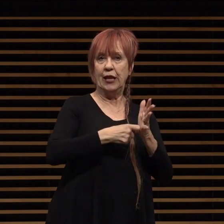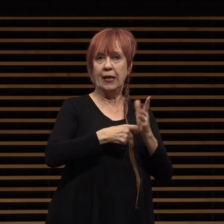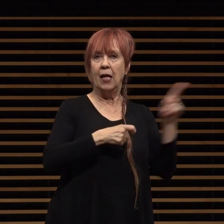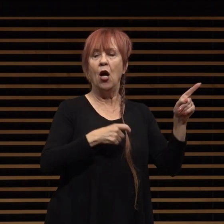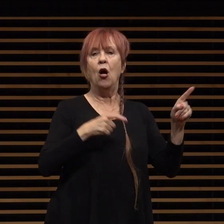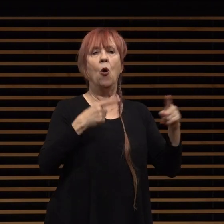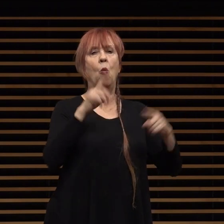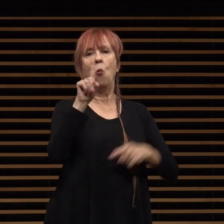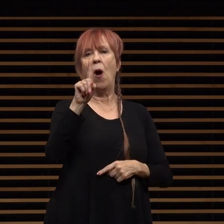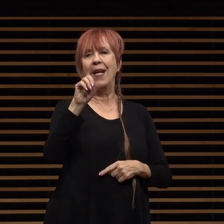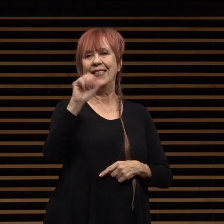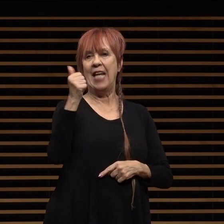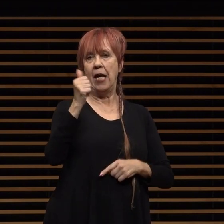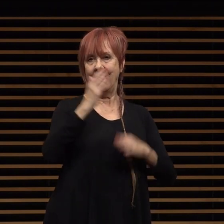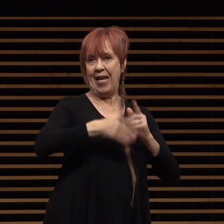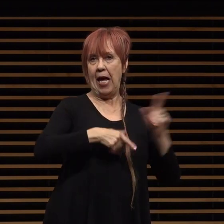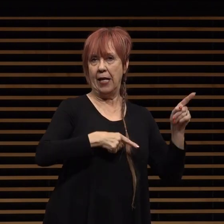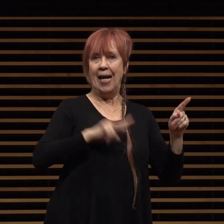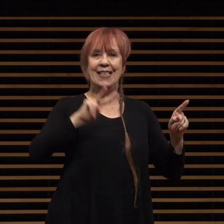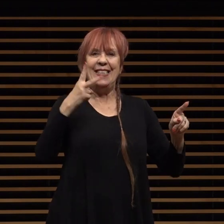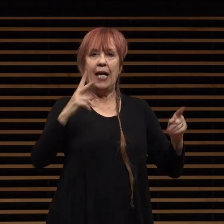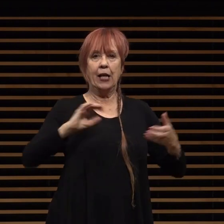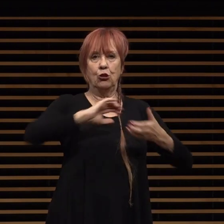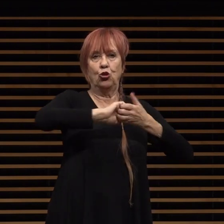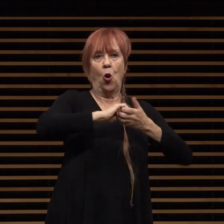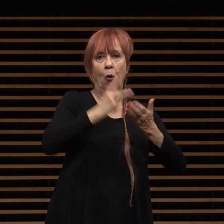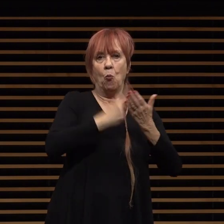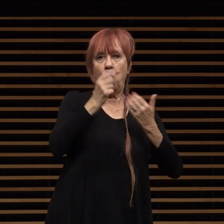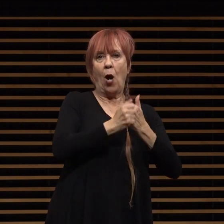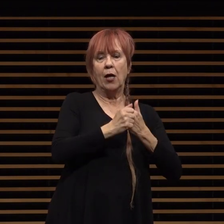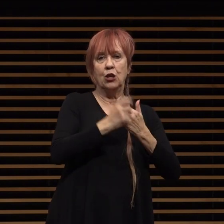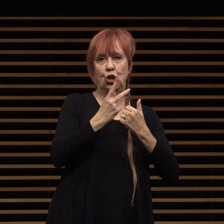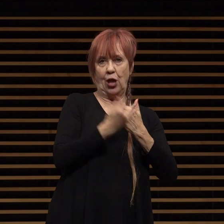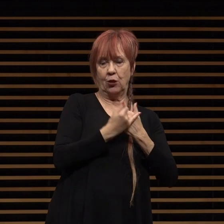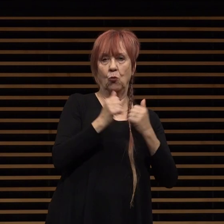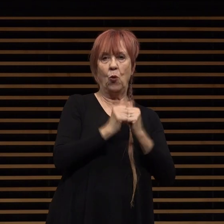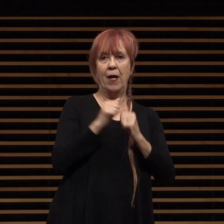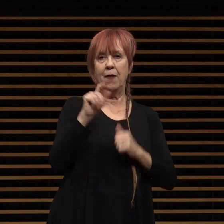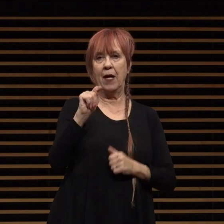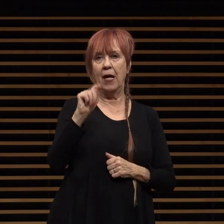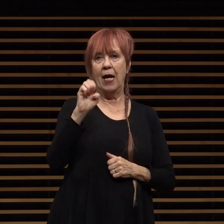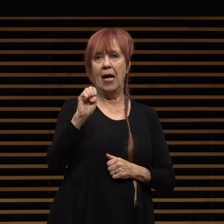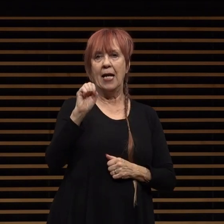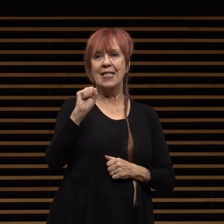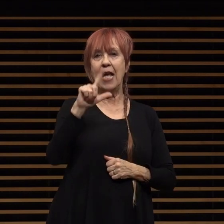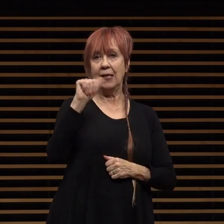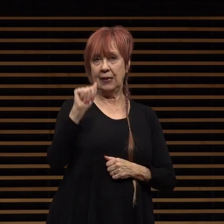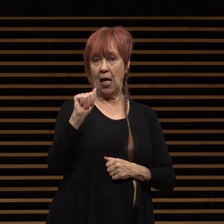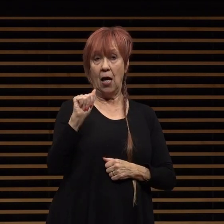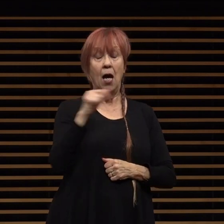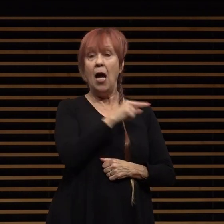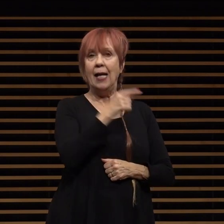joint project with tesla charging stations are conveniently